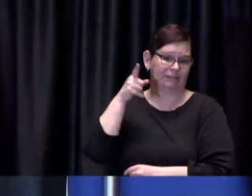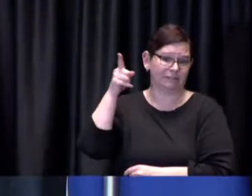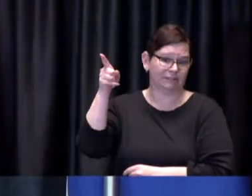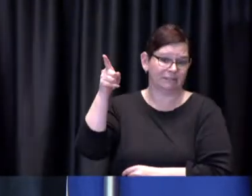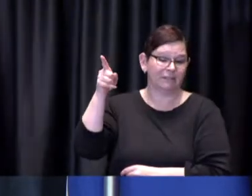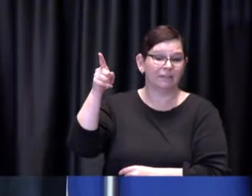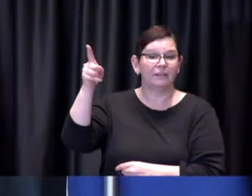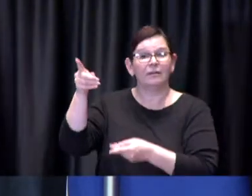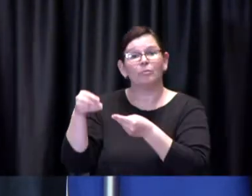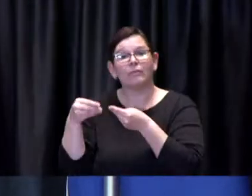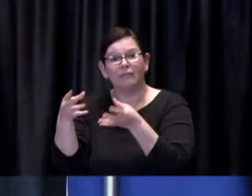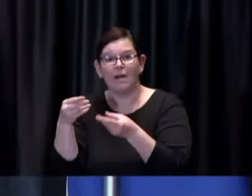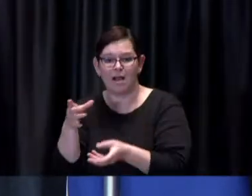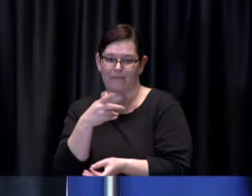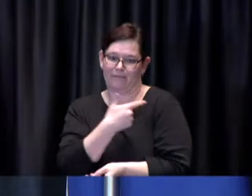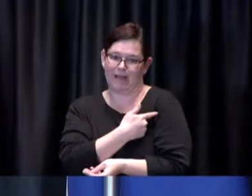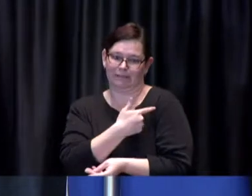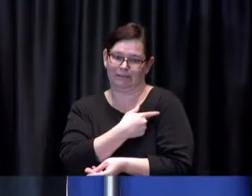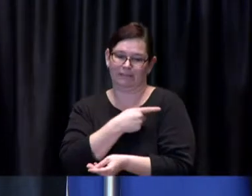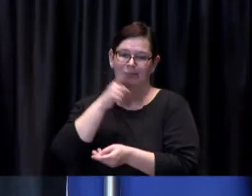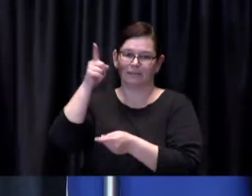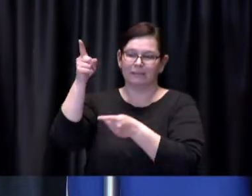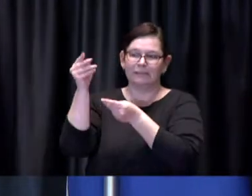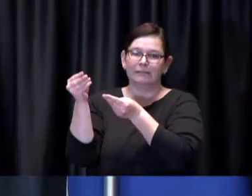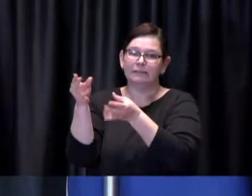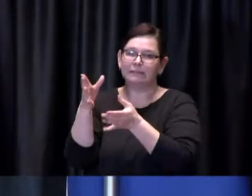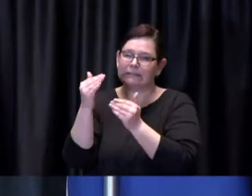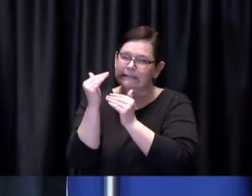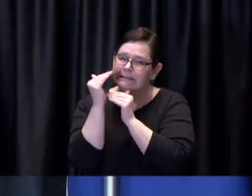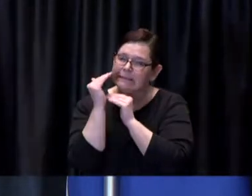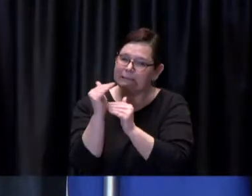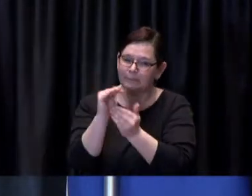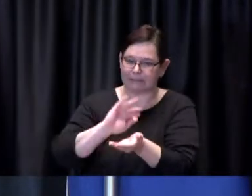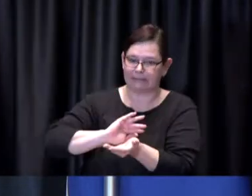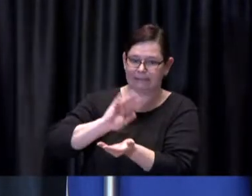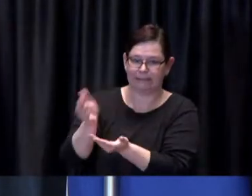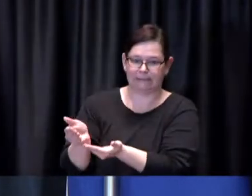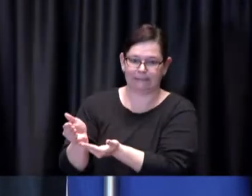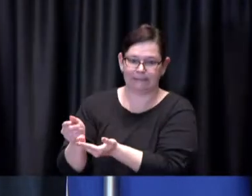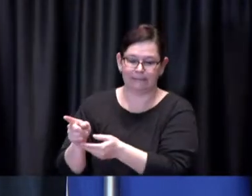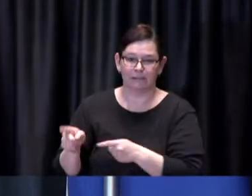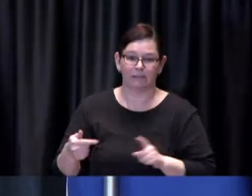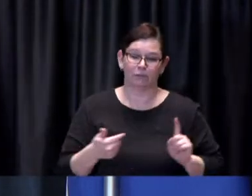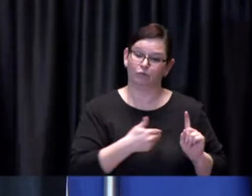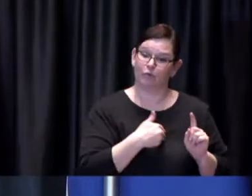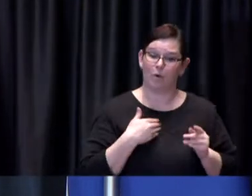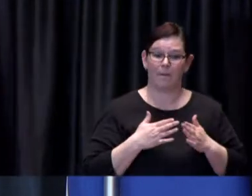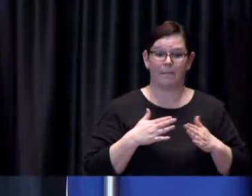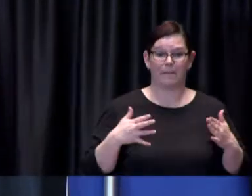number of primary care providers and we here at Toronto Public Health are are you know supporting